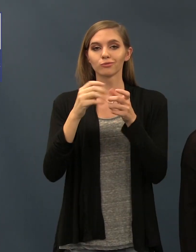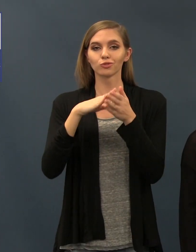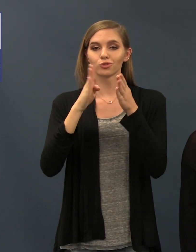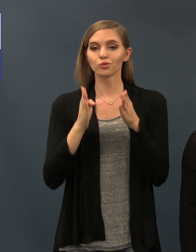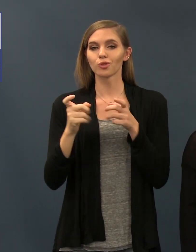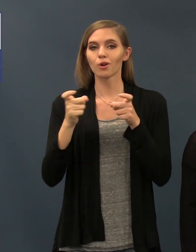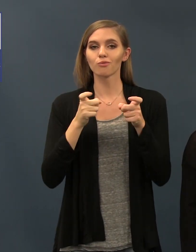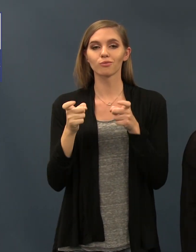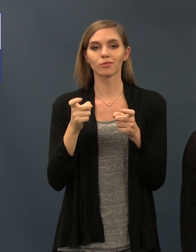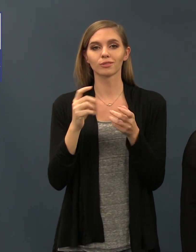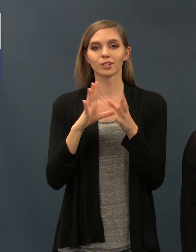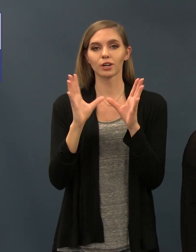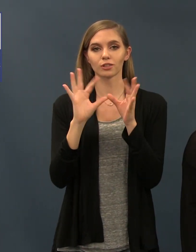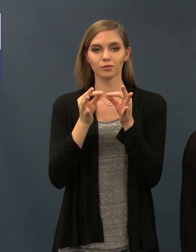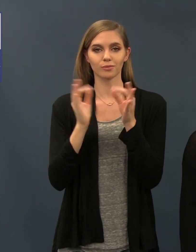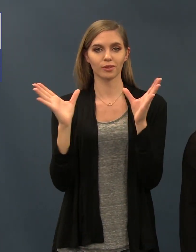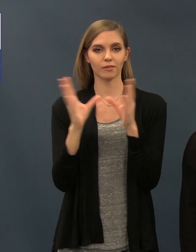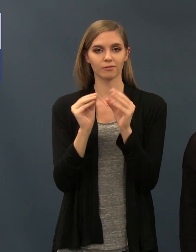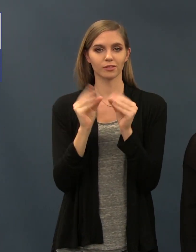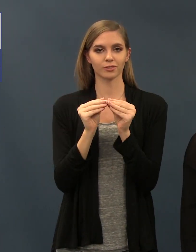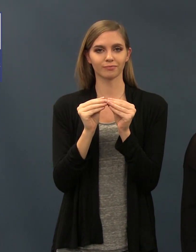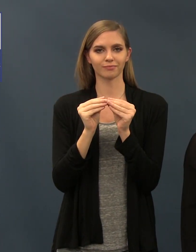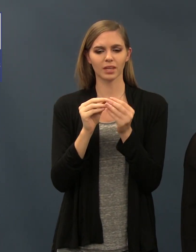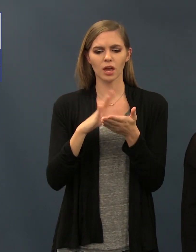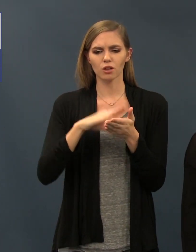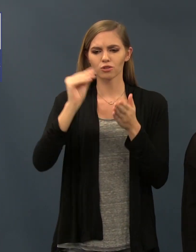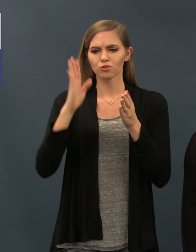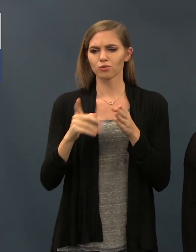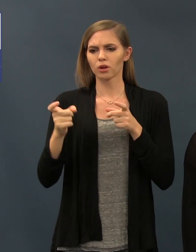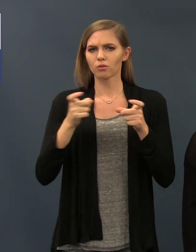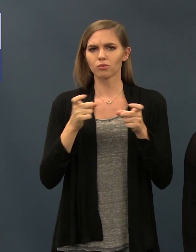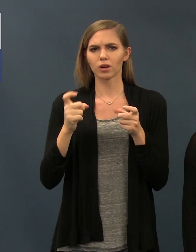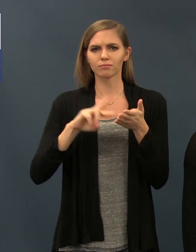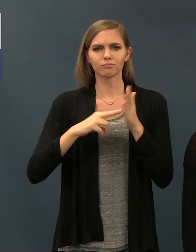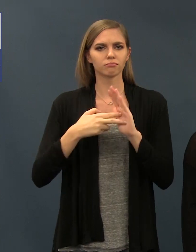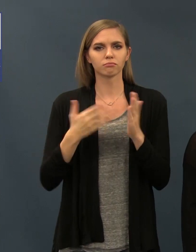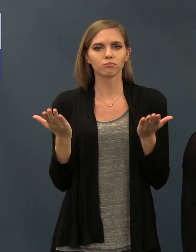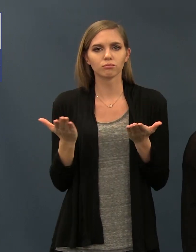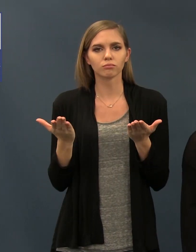student-run conference is exactly how it sounds. The students are running every